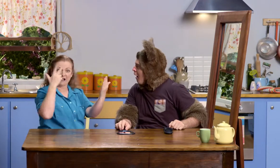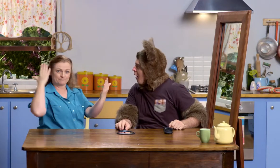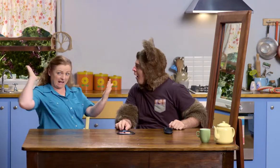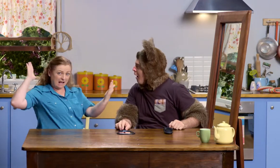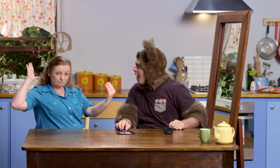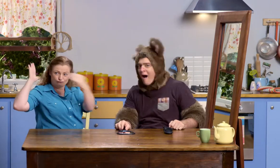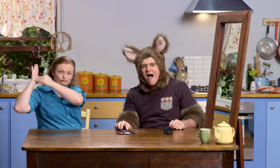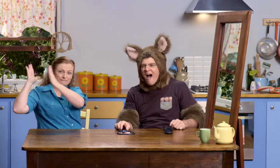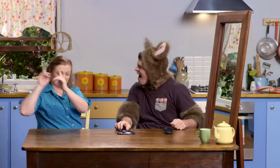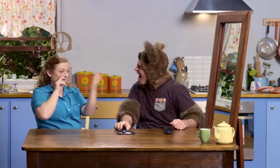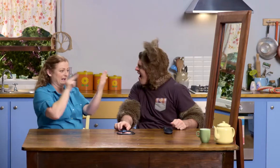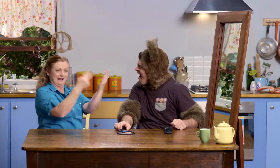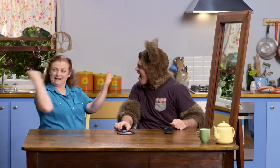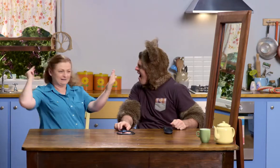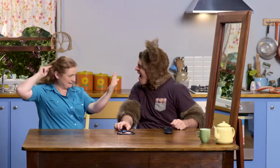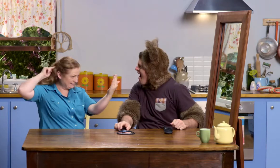and that's why you can see the back of your head.